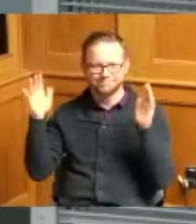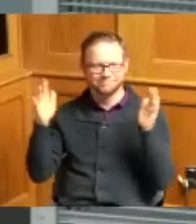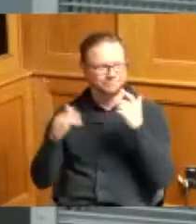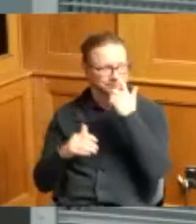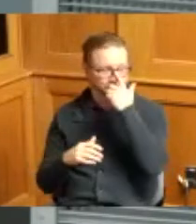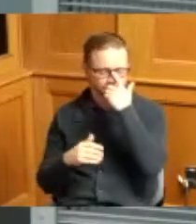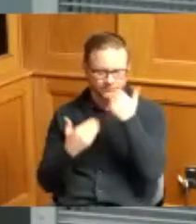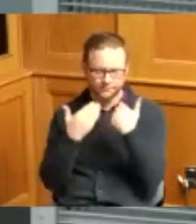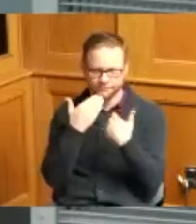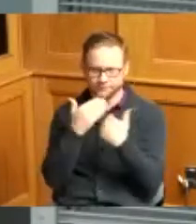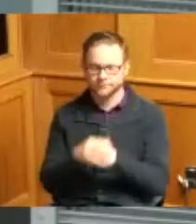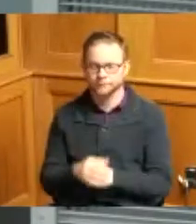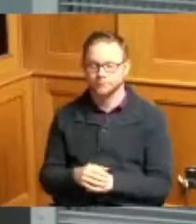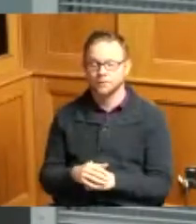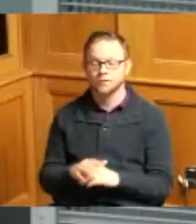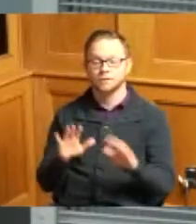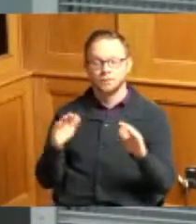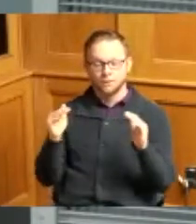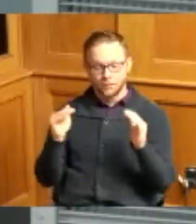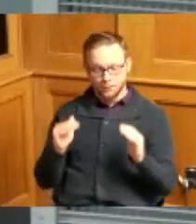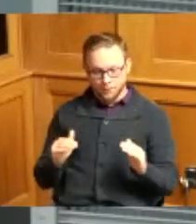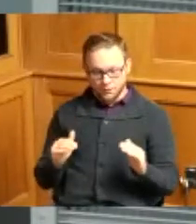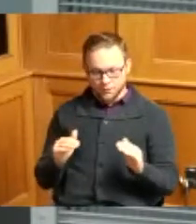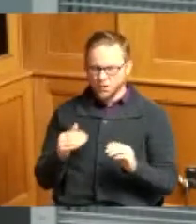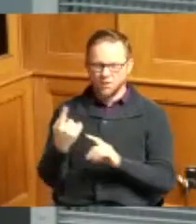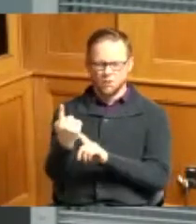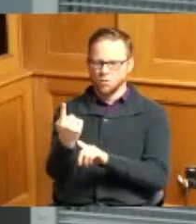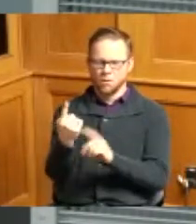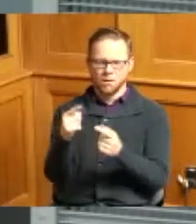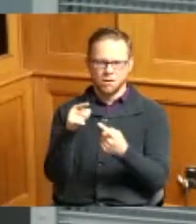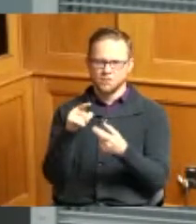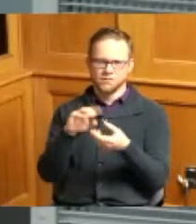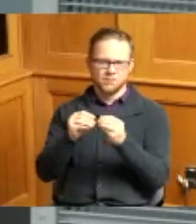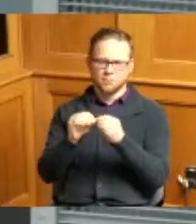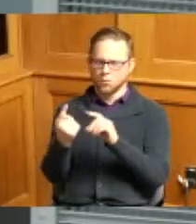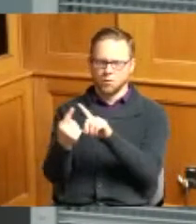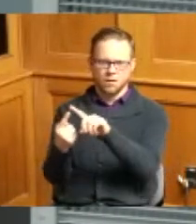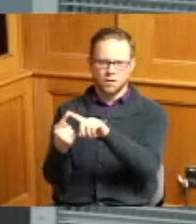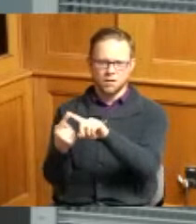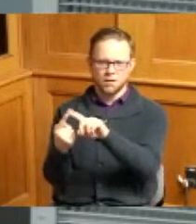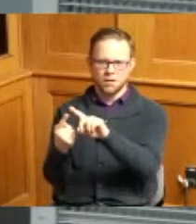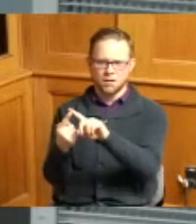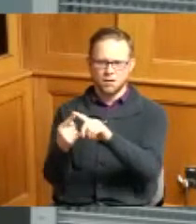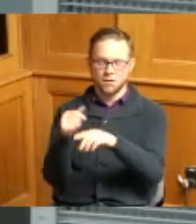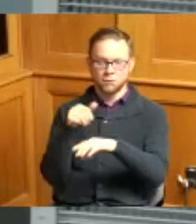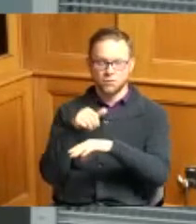thank you so the only item we have is item number one is submitting to you the report